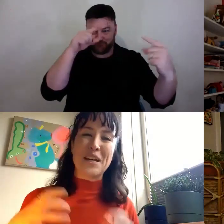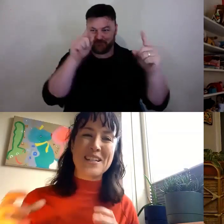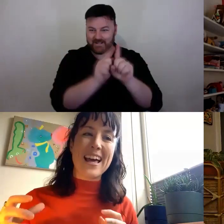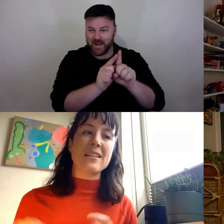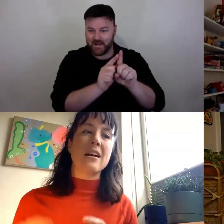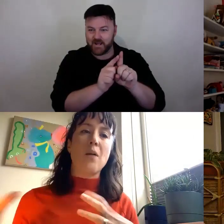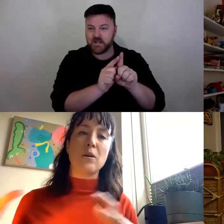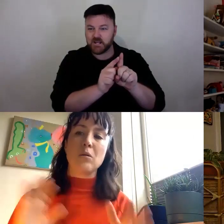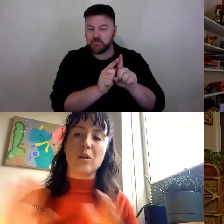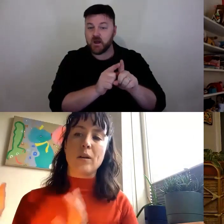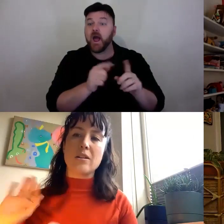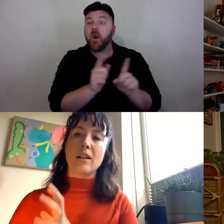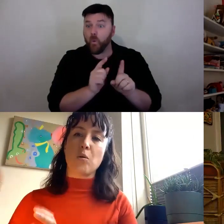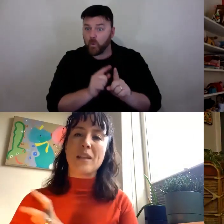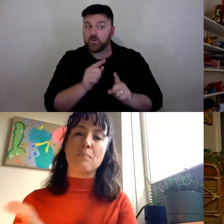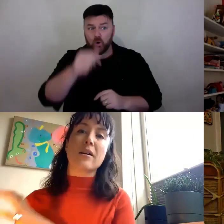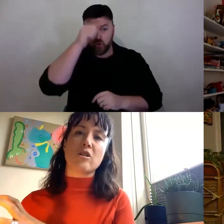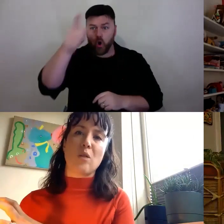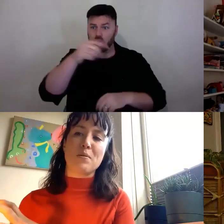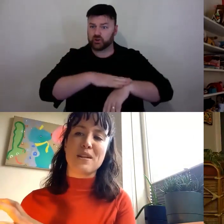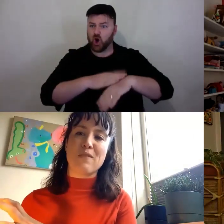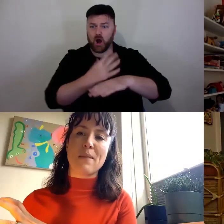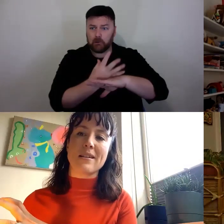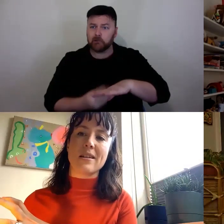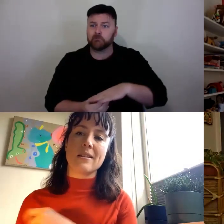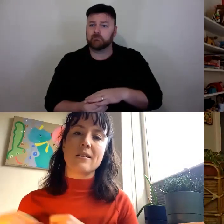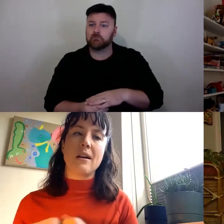to that and we all agree to where the buck stops, if that makes sense.